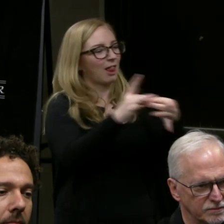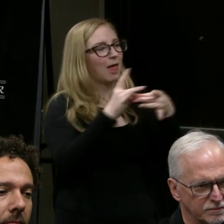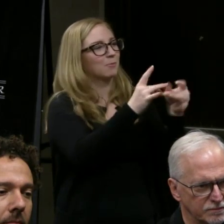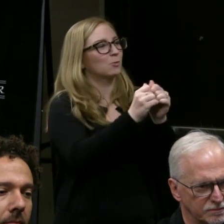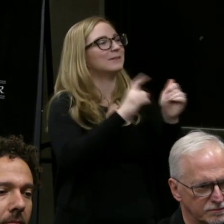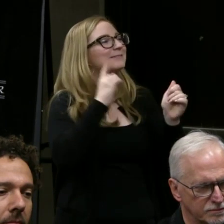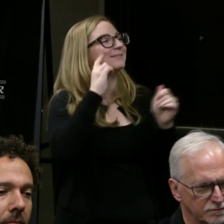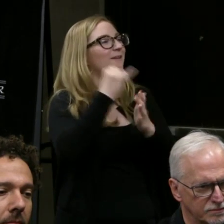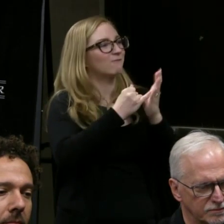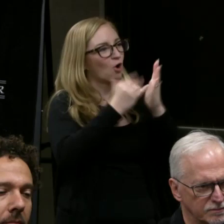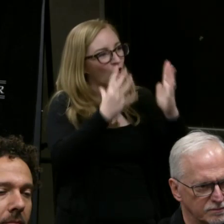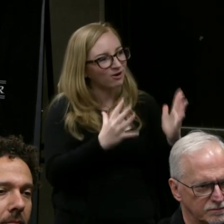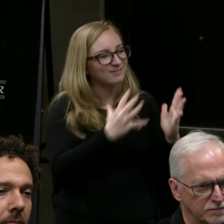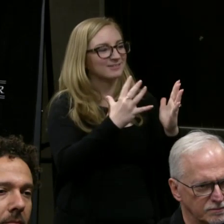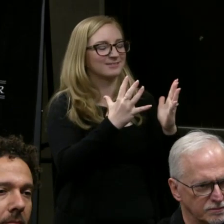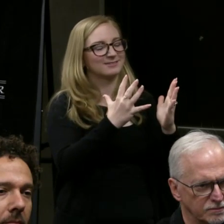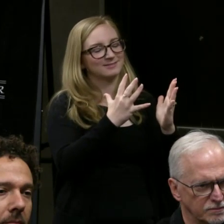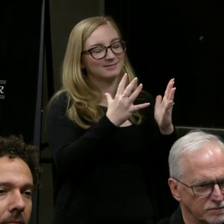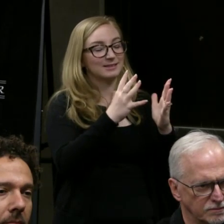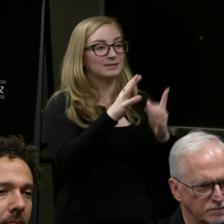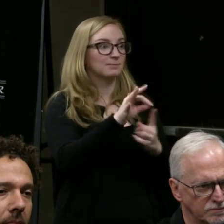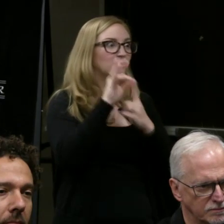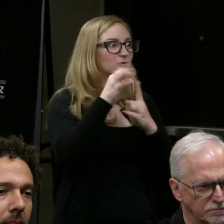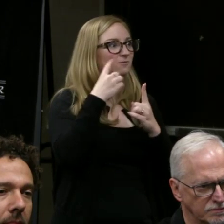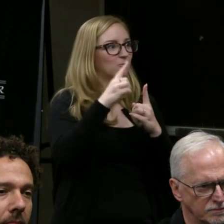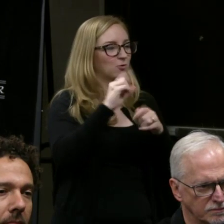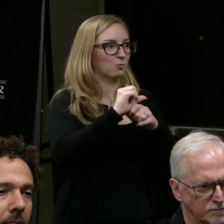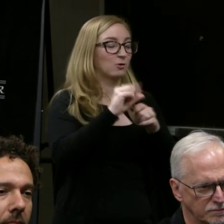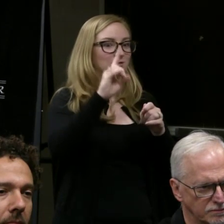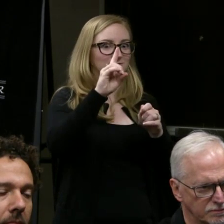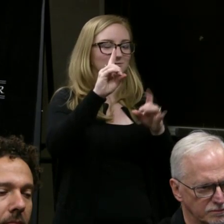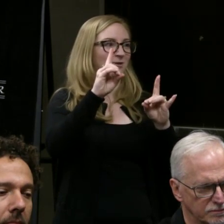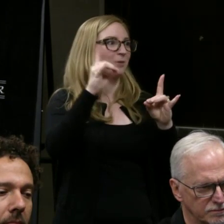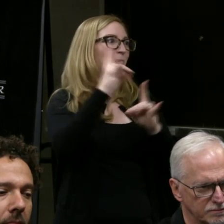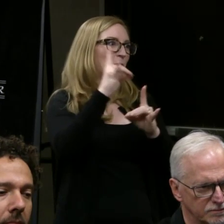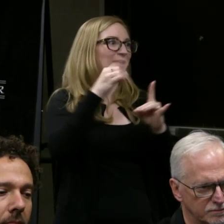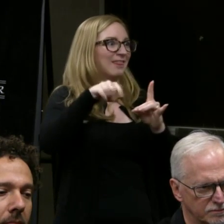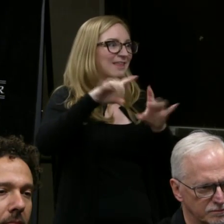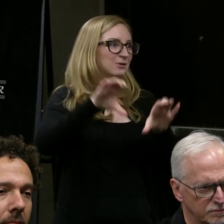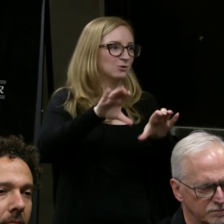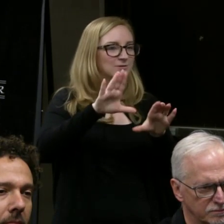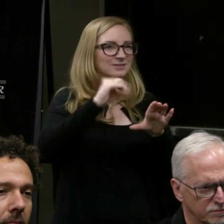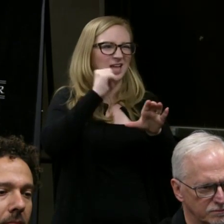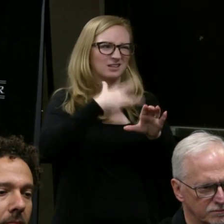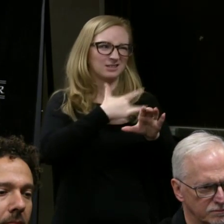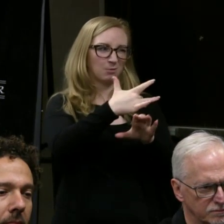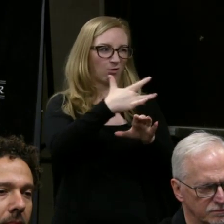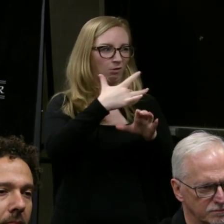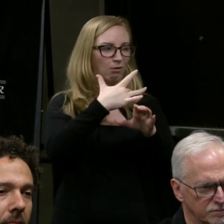especially in the type of work that Dog & Pony D.C. does which is not necessarily mainstream theater